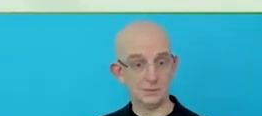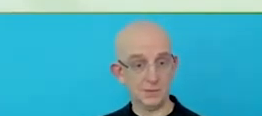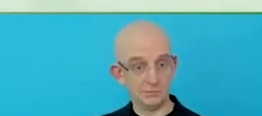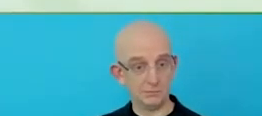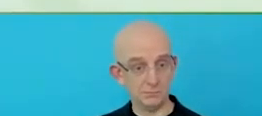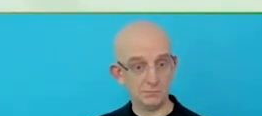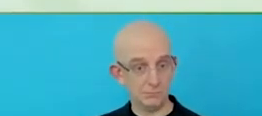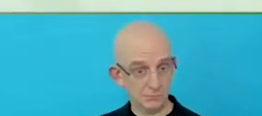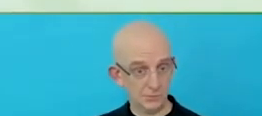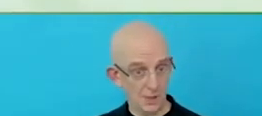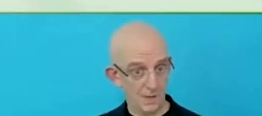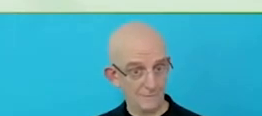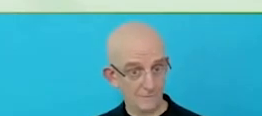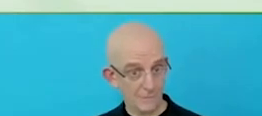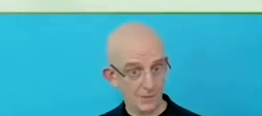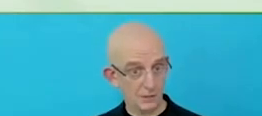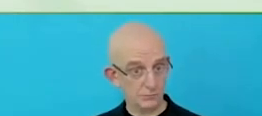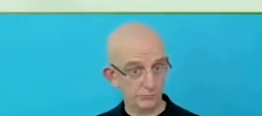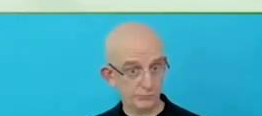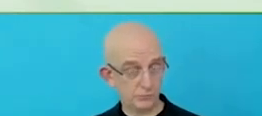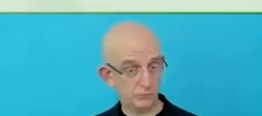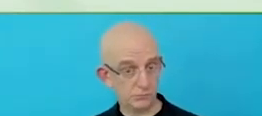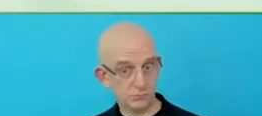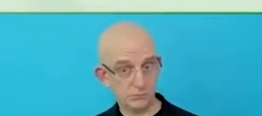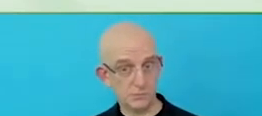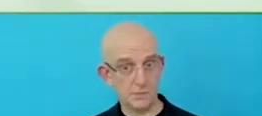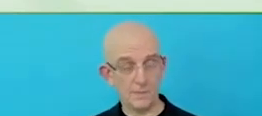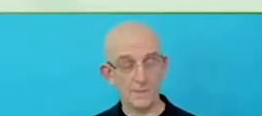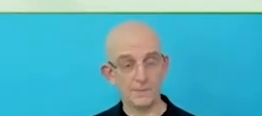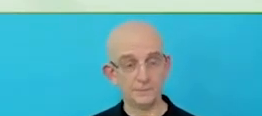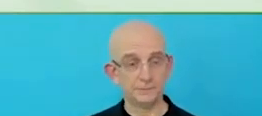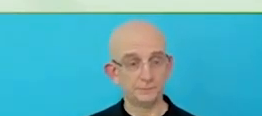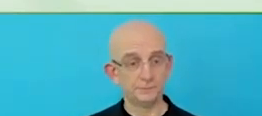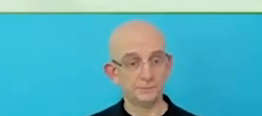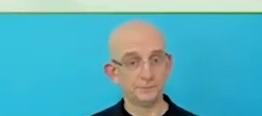is that markets should be looking at how we provide more accessible